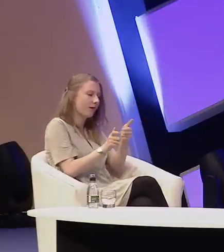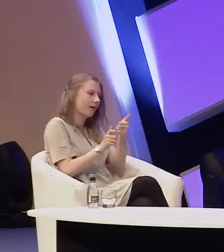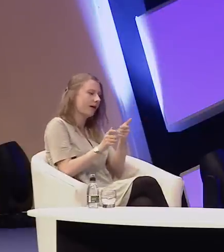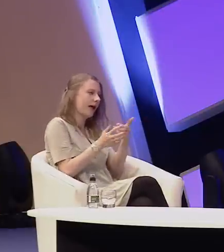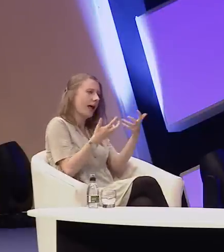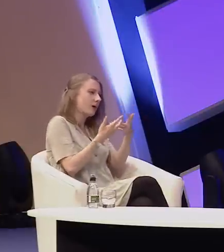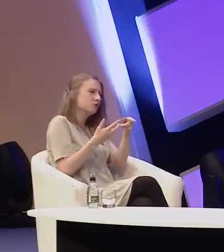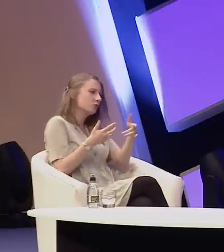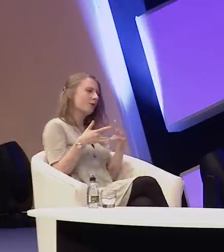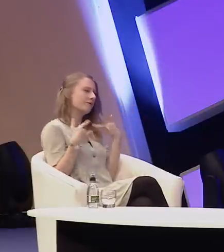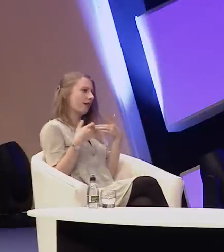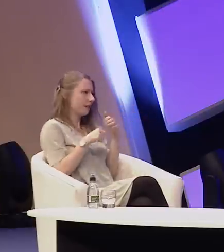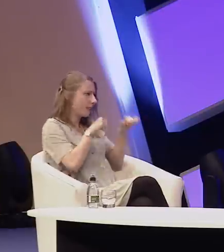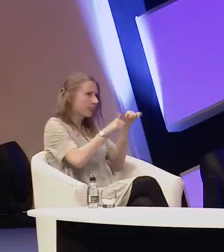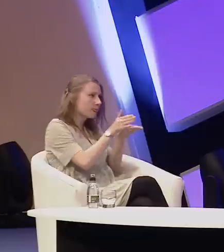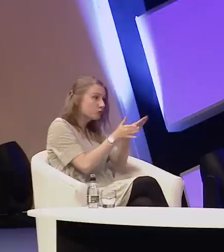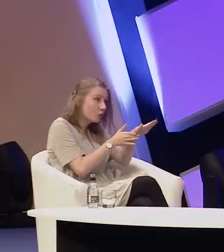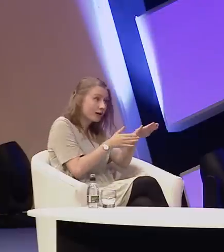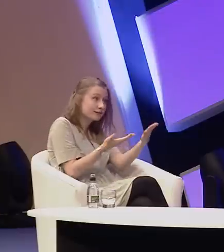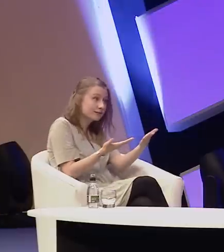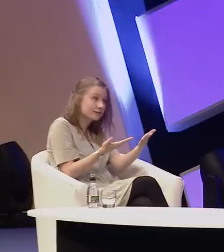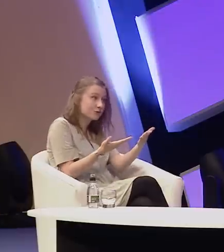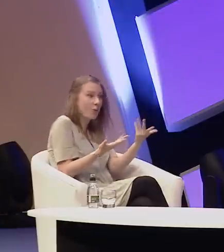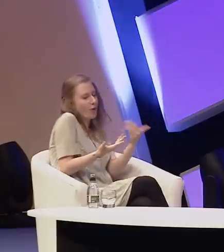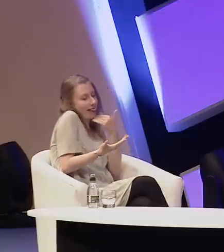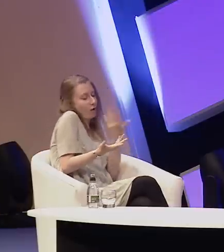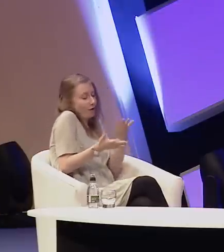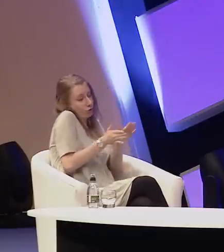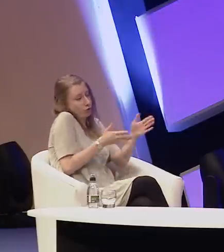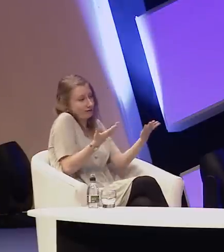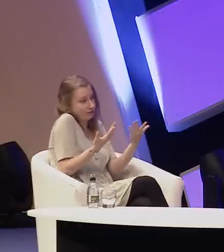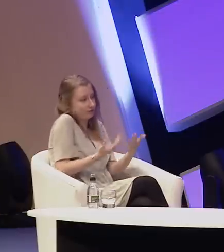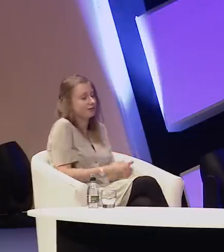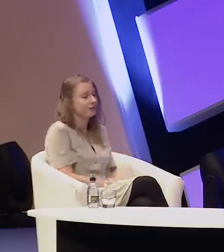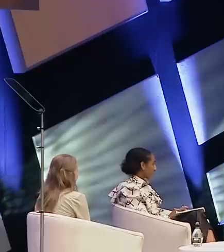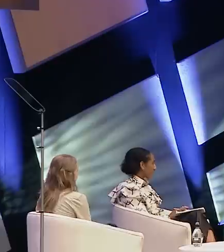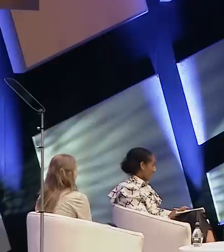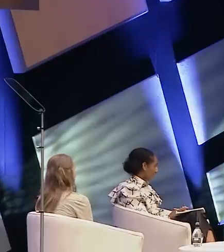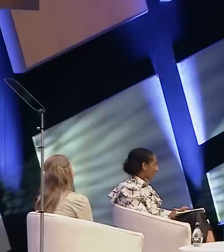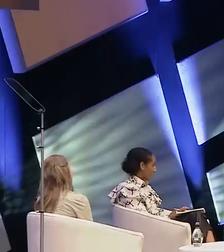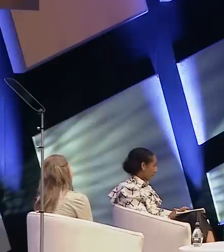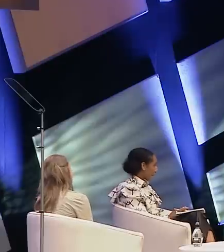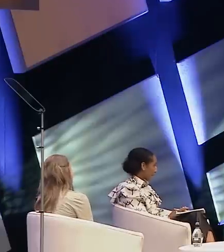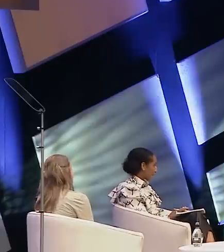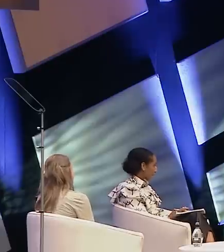progress that we're making now, or lack thereof? I really like that process I think